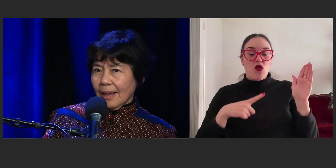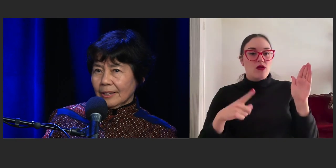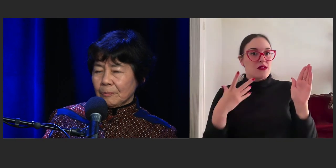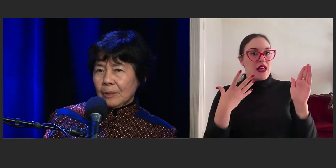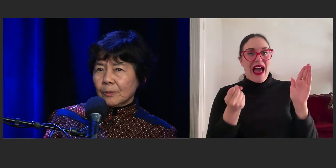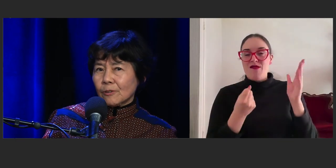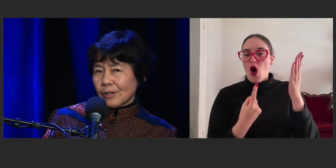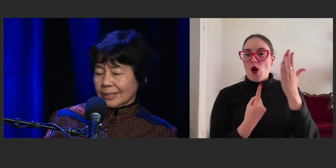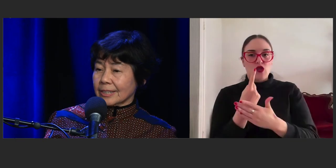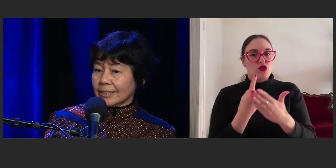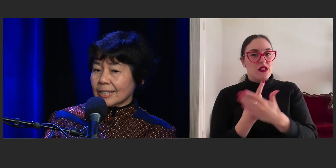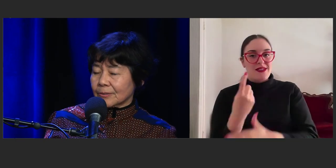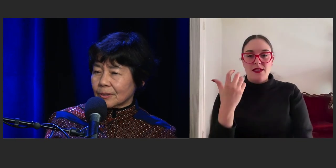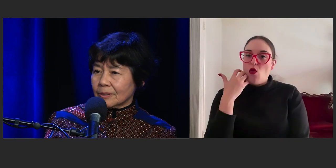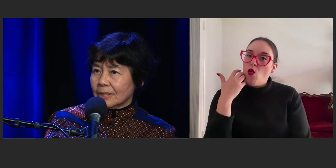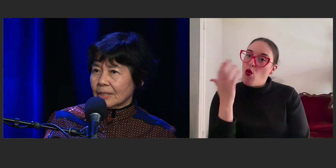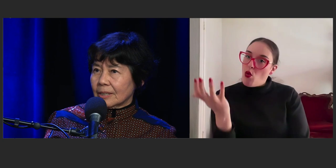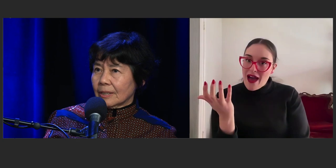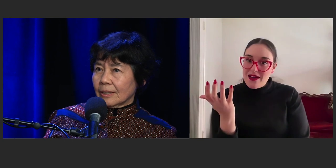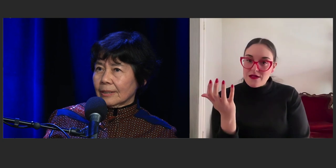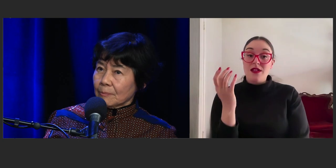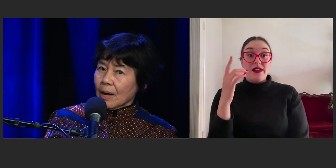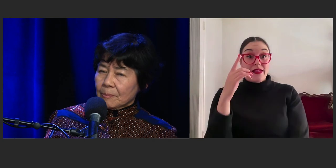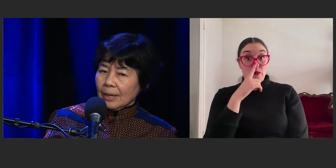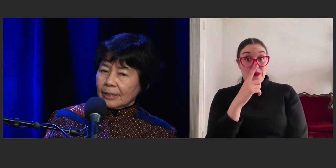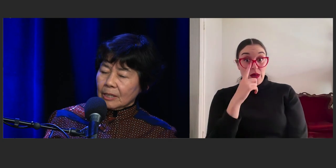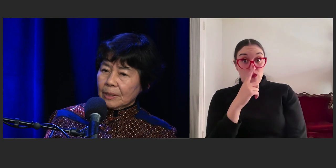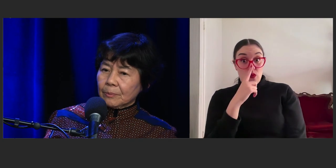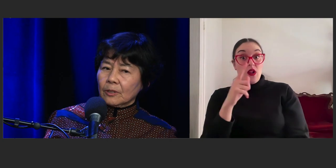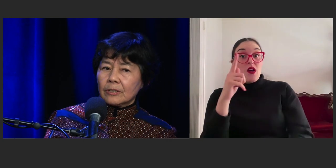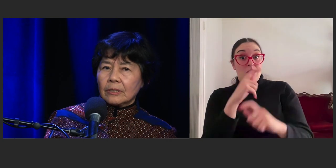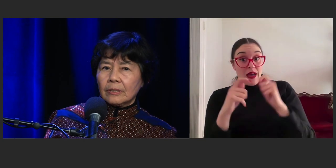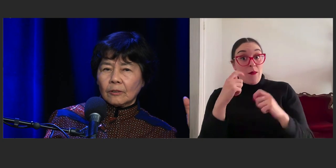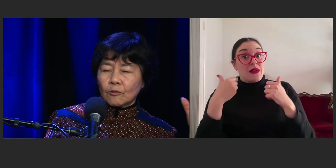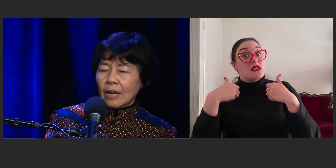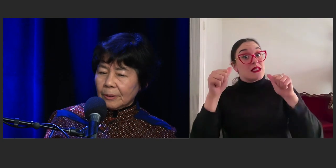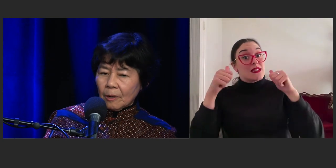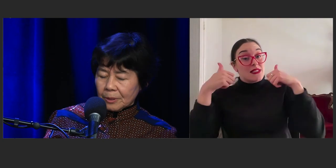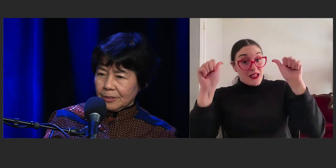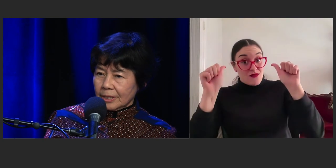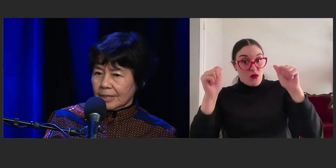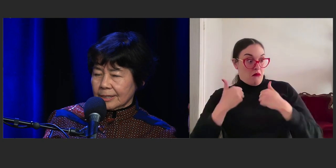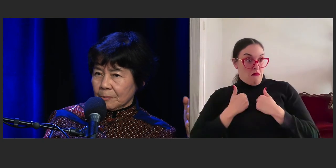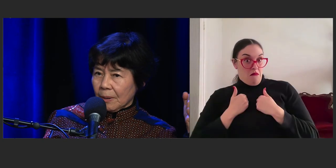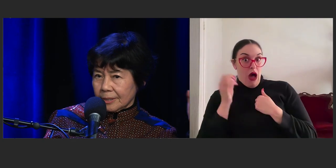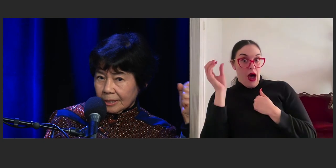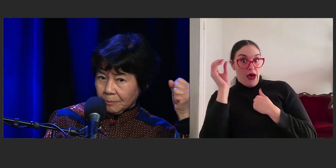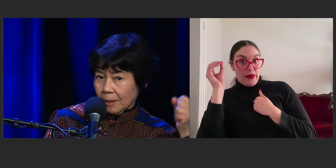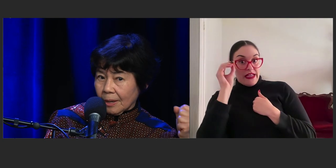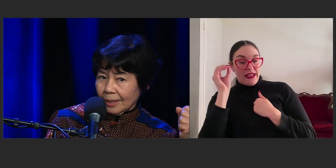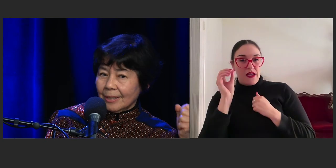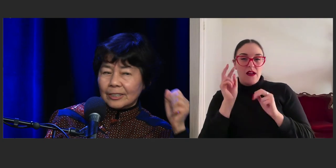and the people who are successful in my mind are the people who grab an opportunity as it passes by,